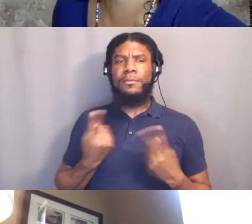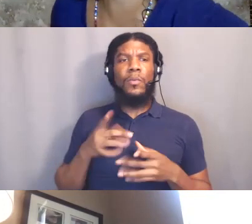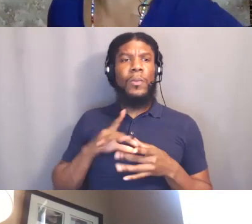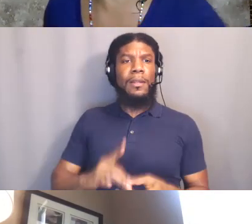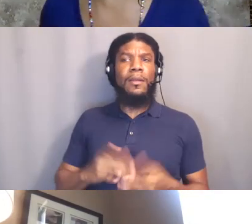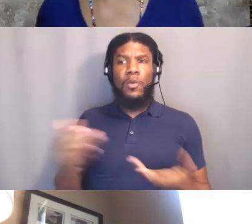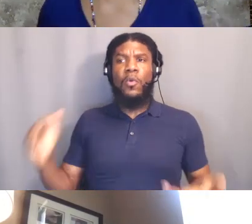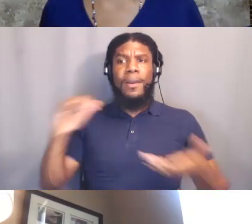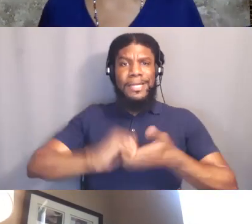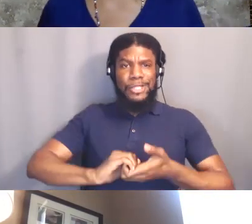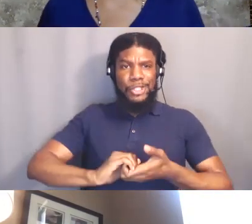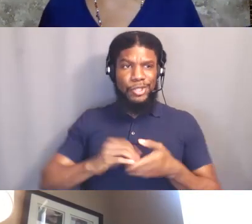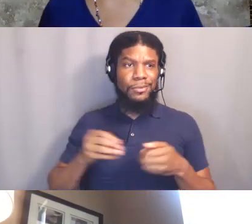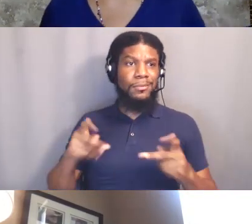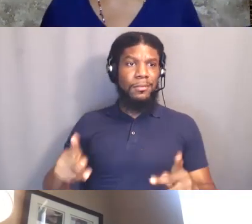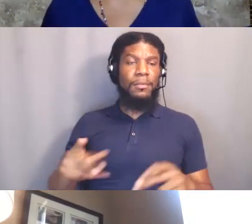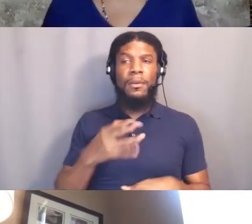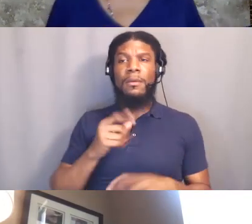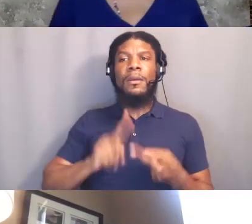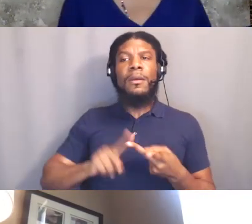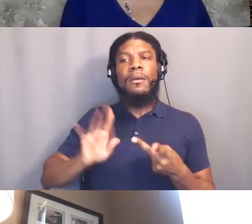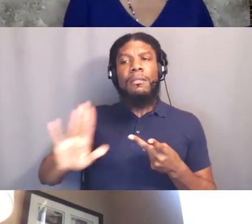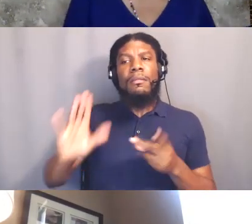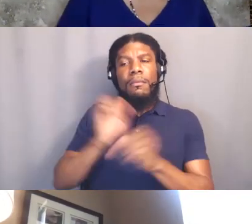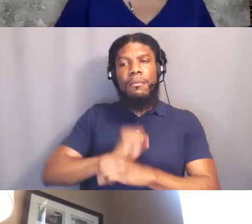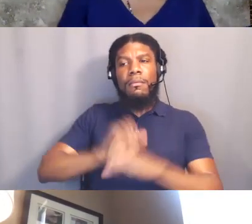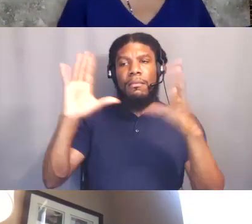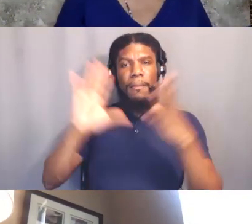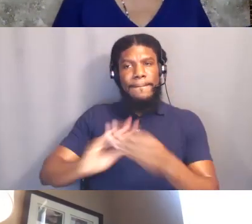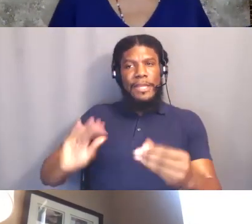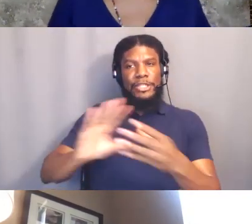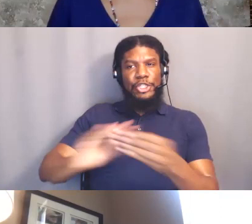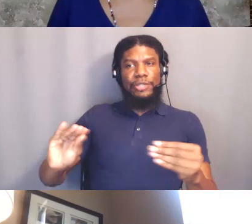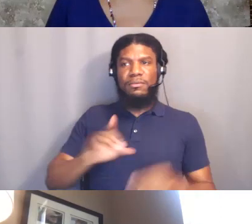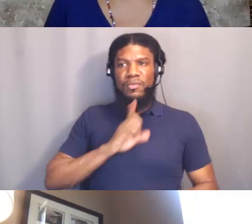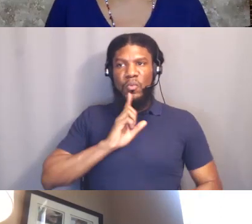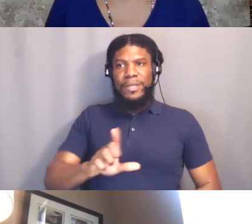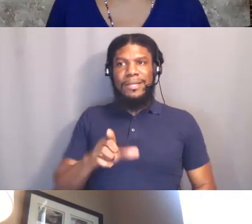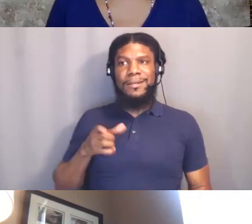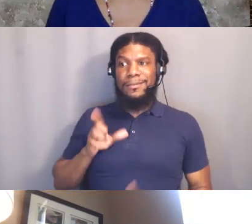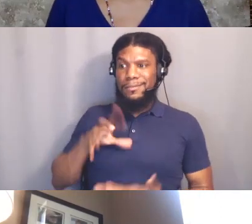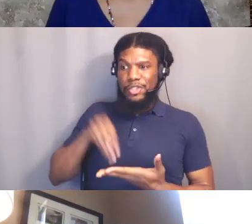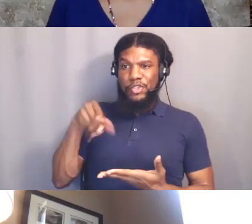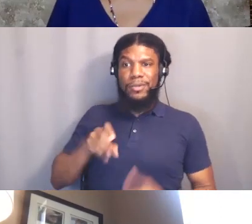the idea that this message is really a student of color message